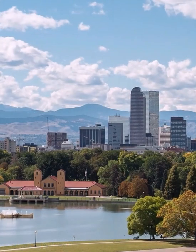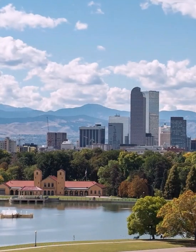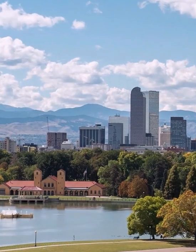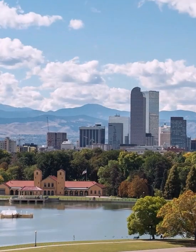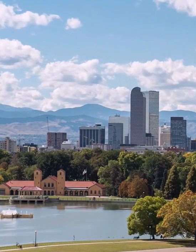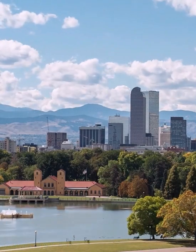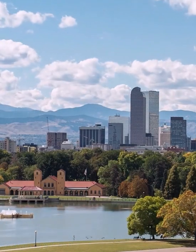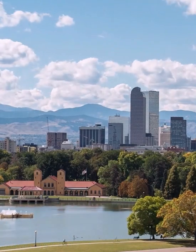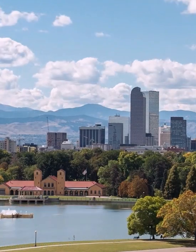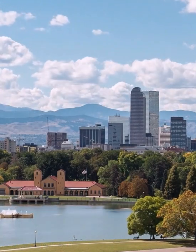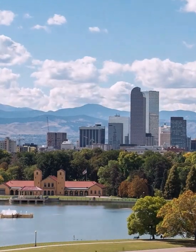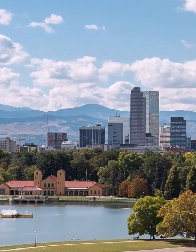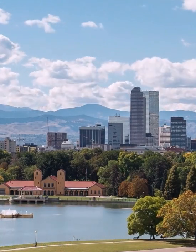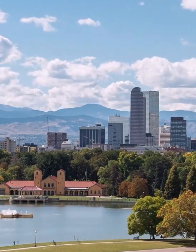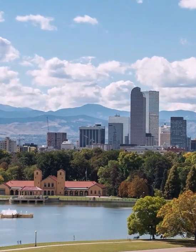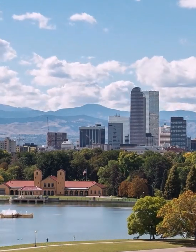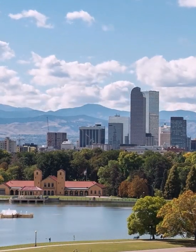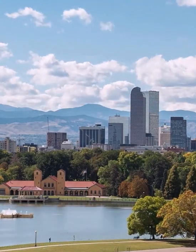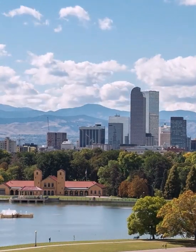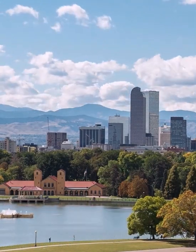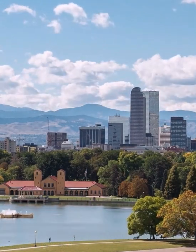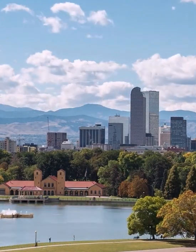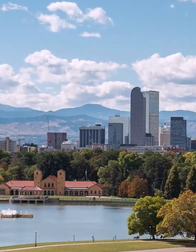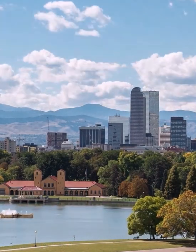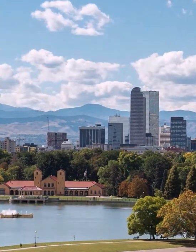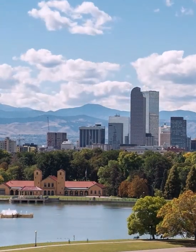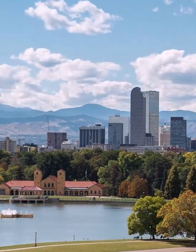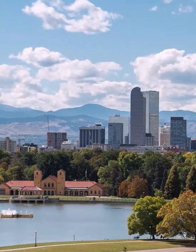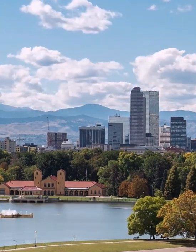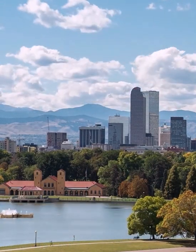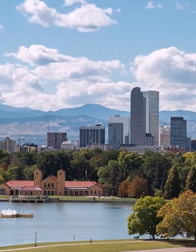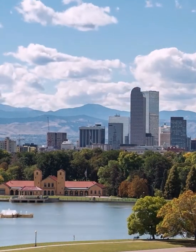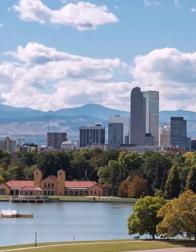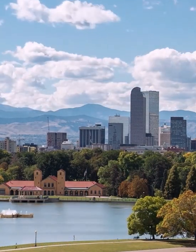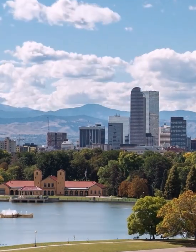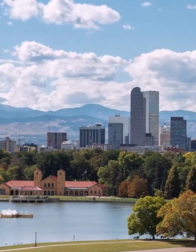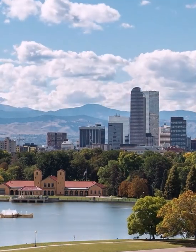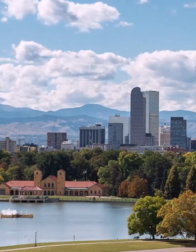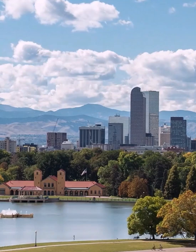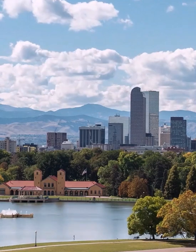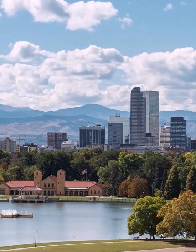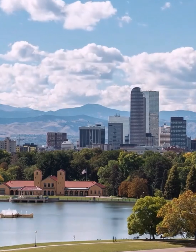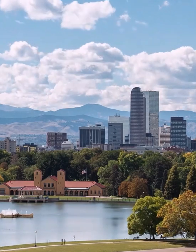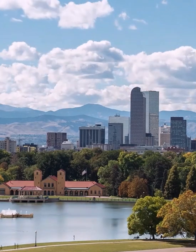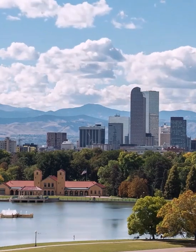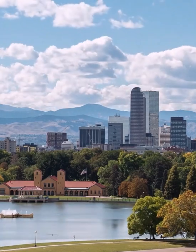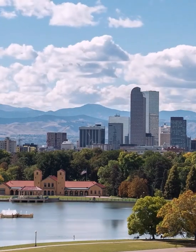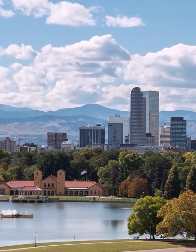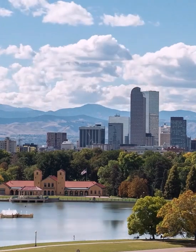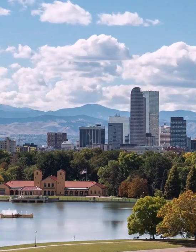CCDC acts as a way to enforce the principles embodied in the ADA here in all parts of Colorado.